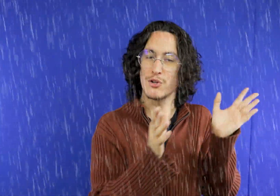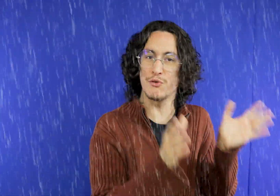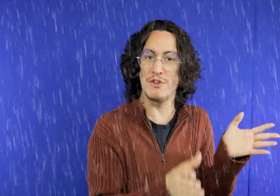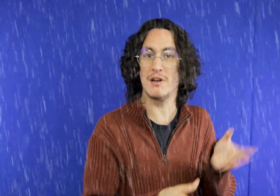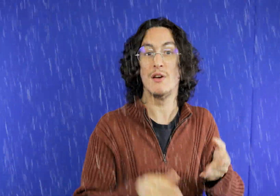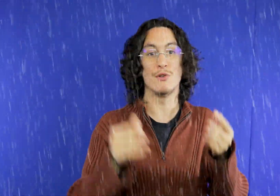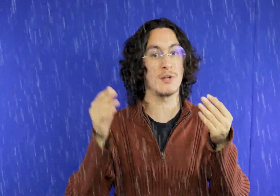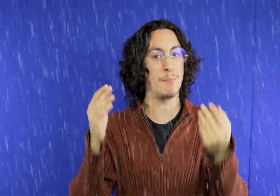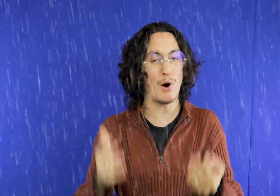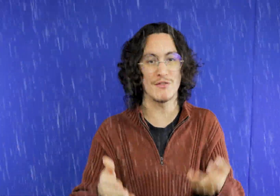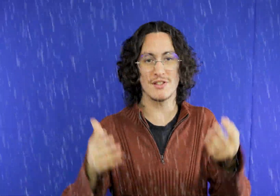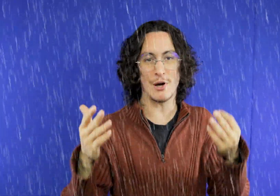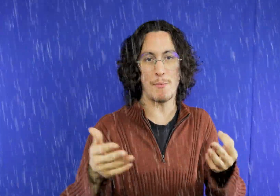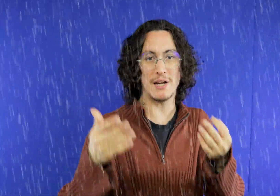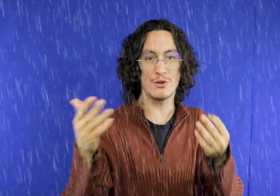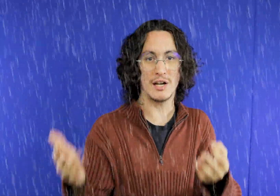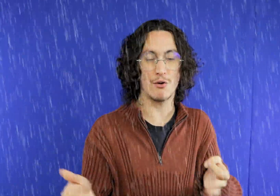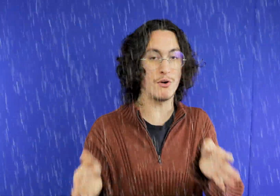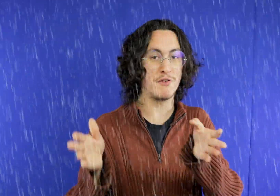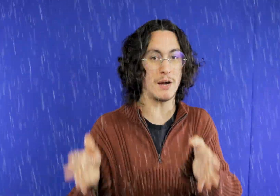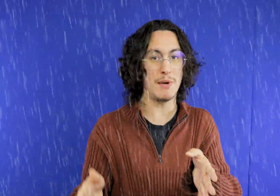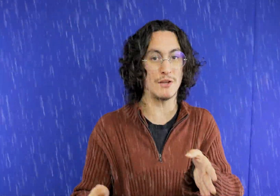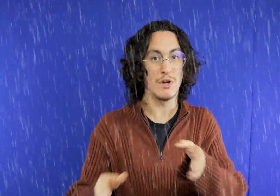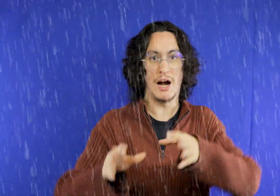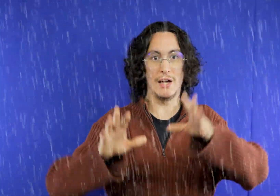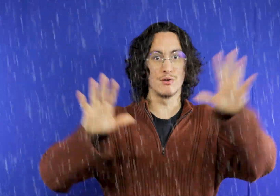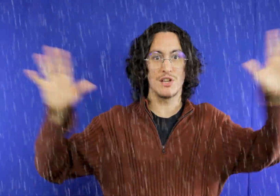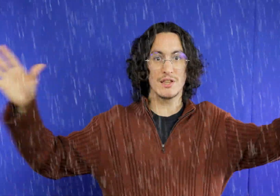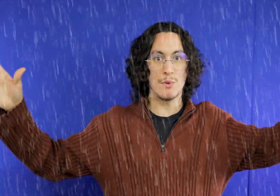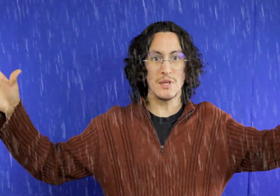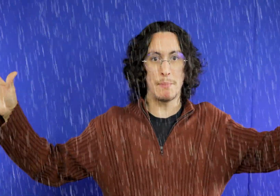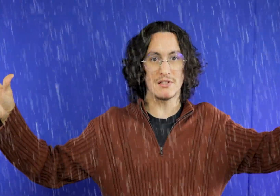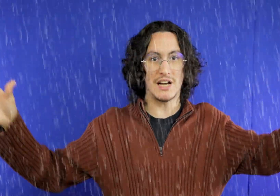you have the rain you can visit Parque do snail Where is it open unless there is a